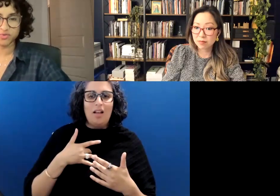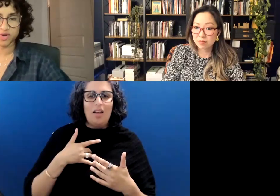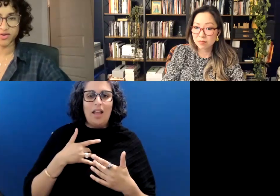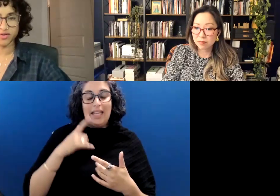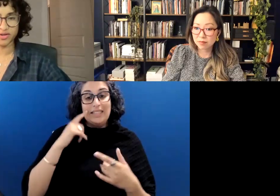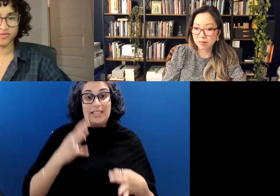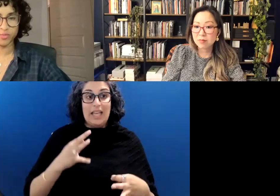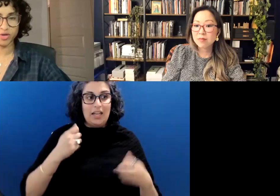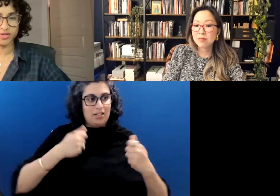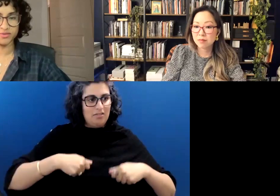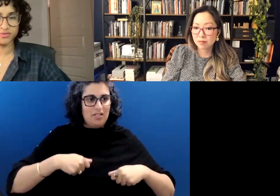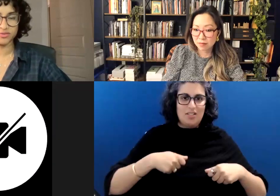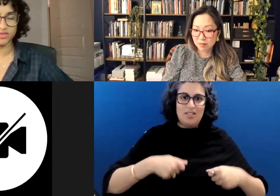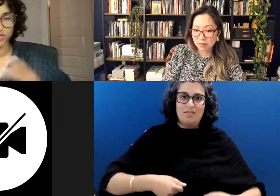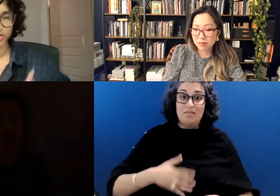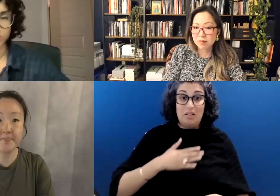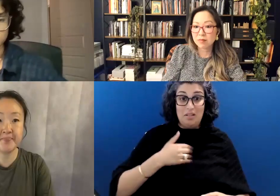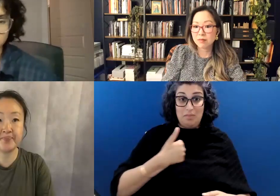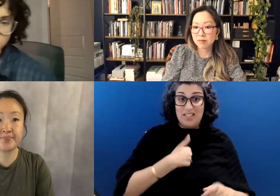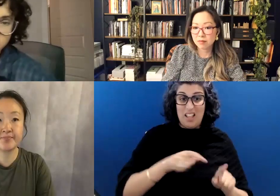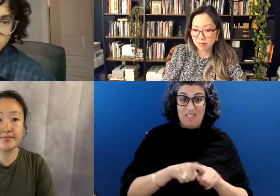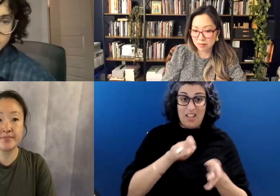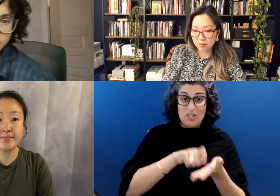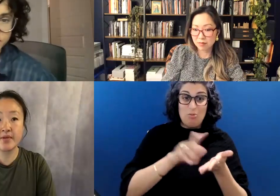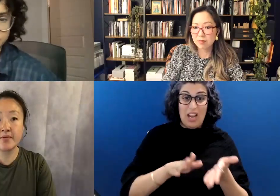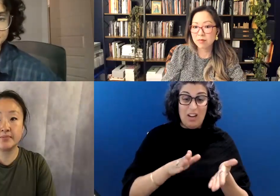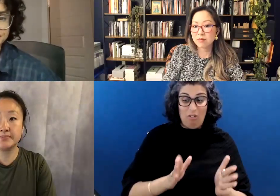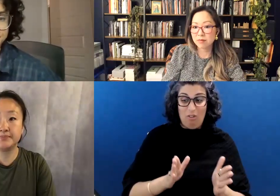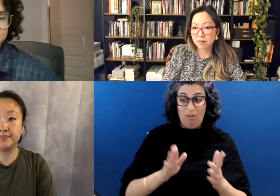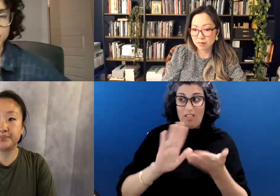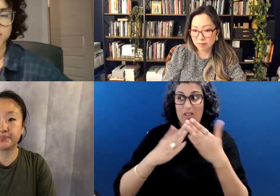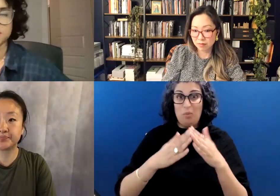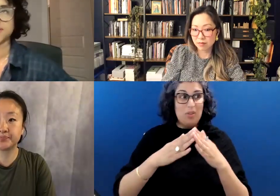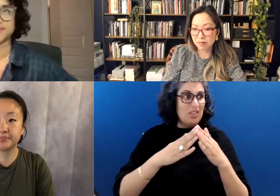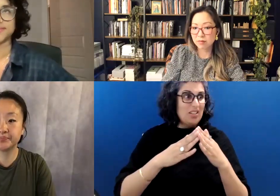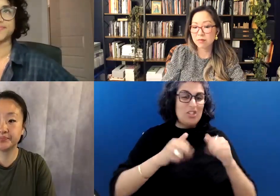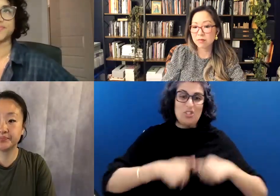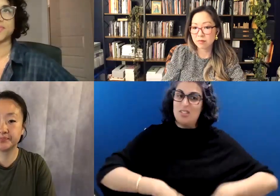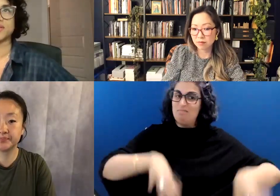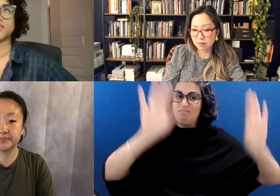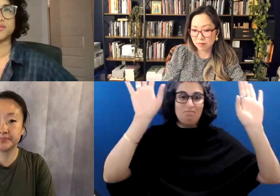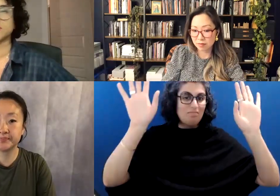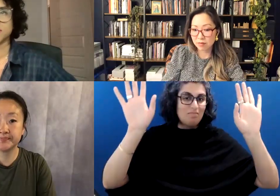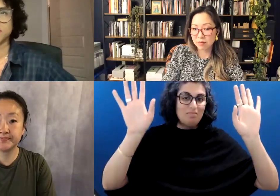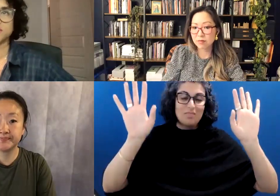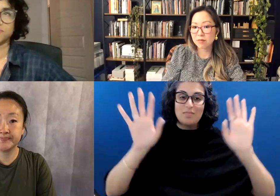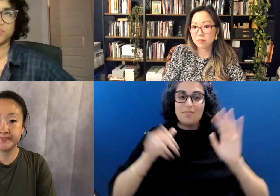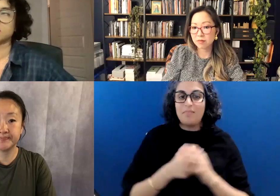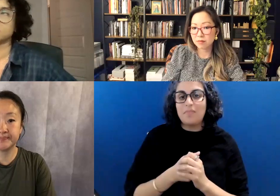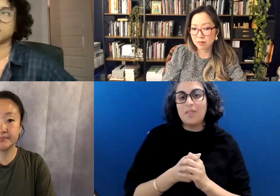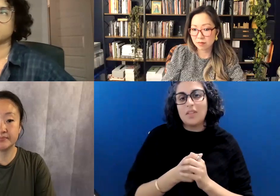as a writer and give up on, you know, the community and kind of just so basically to